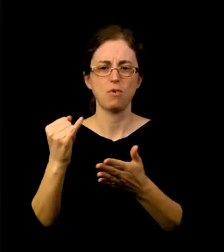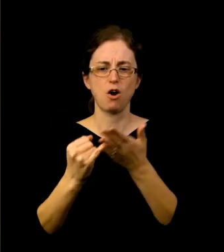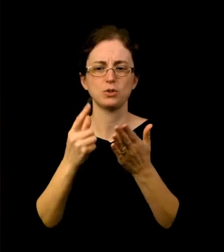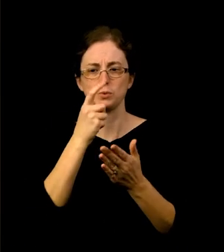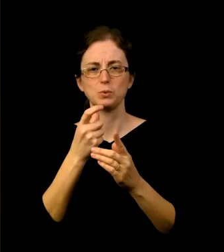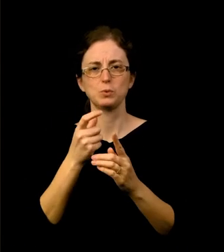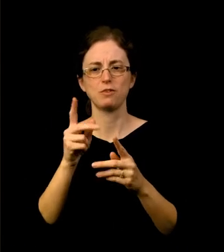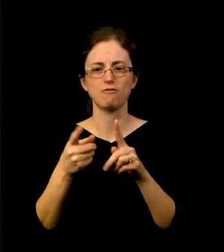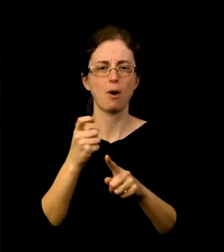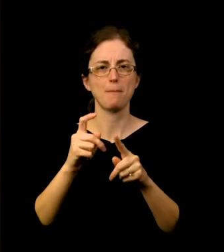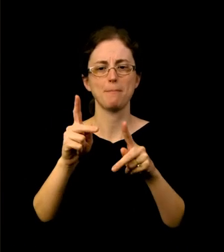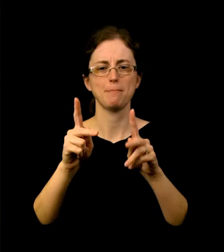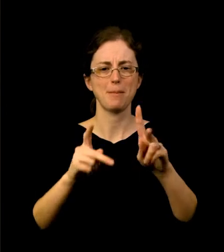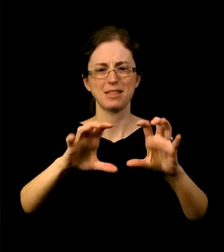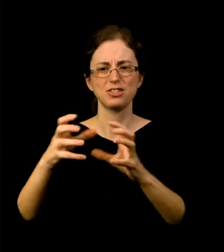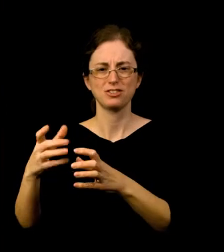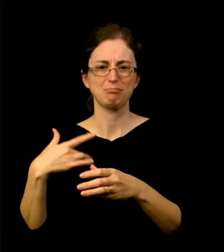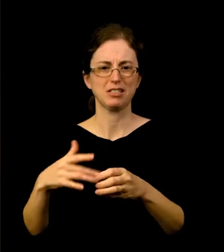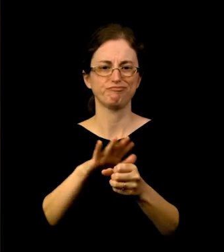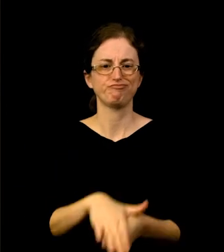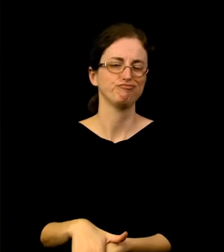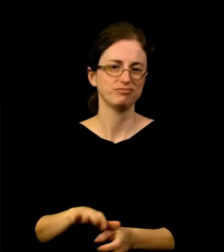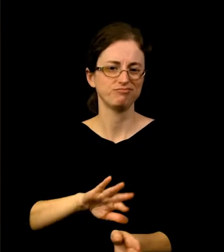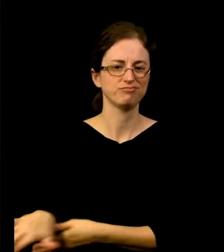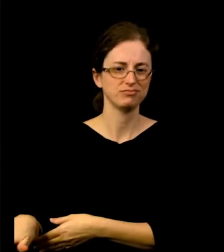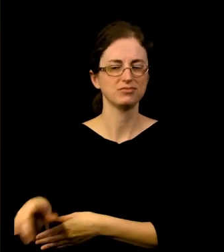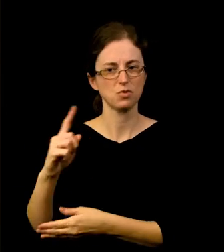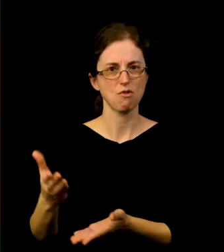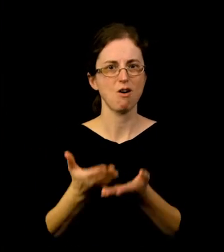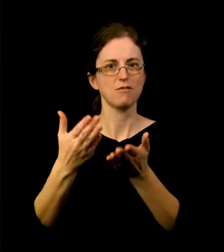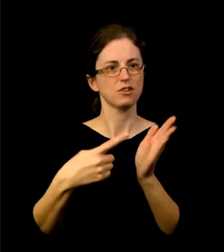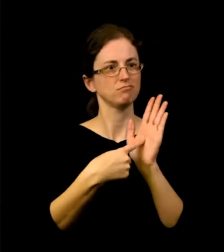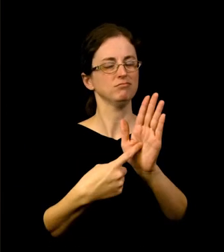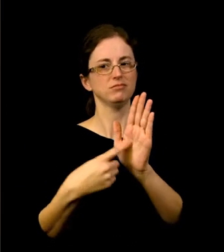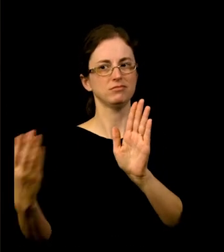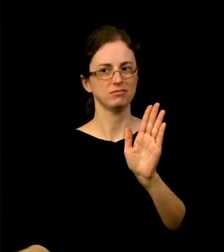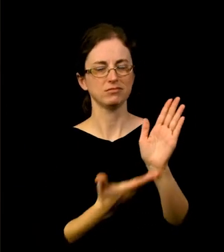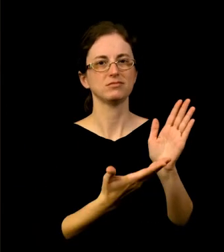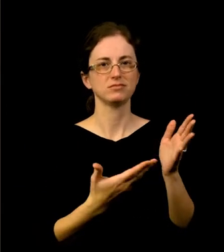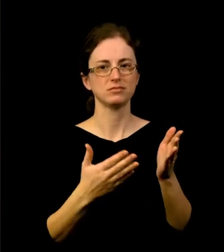You offer them a platform they otherwise would not have. An opportunity to share their lived experience and explore